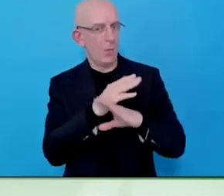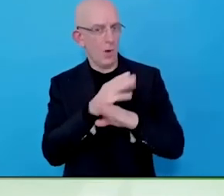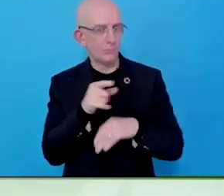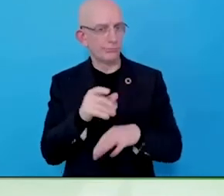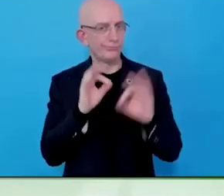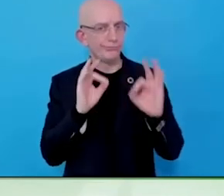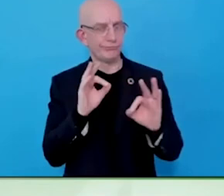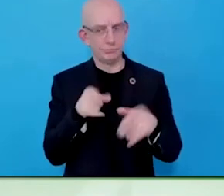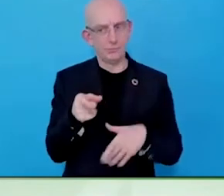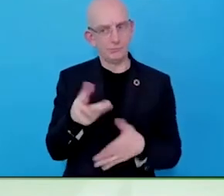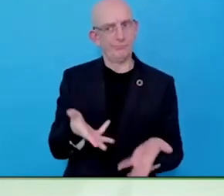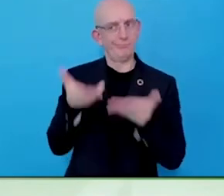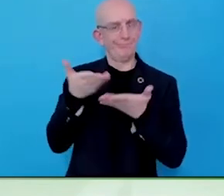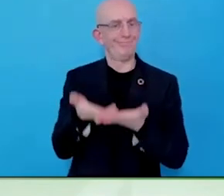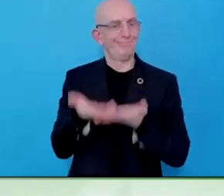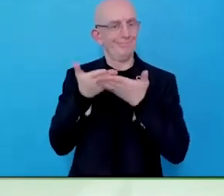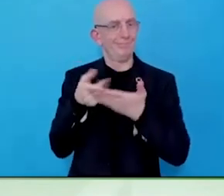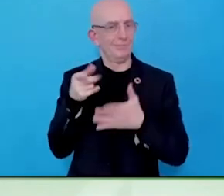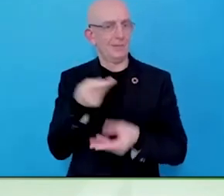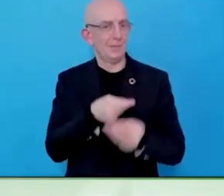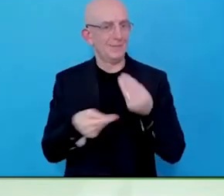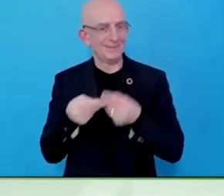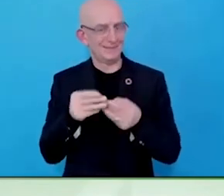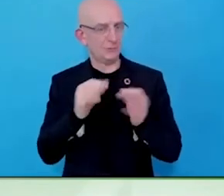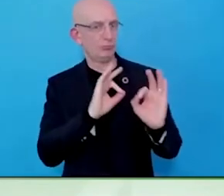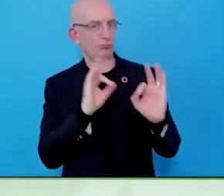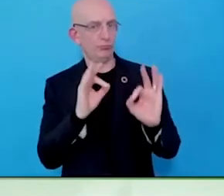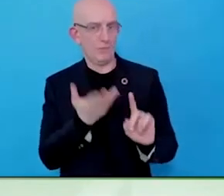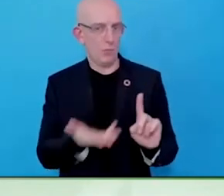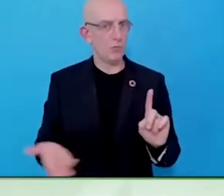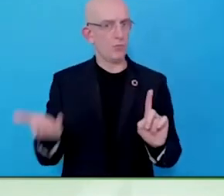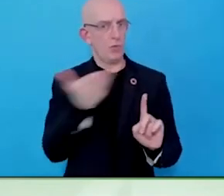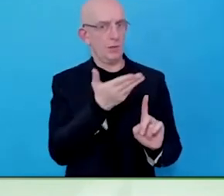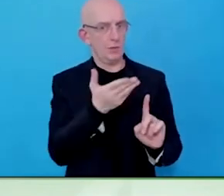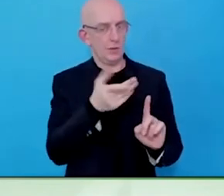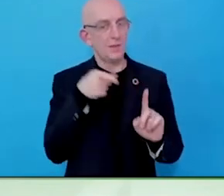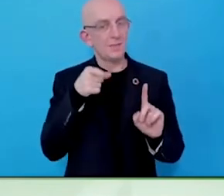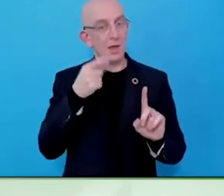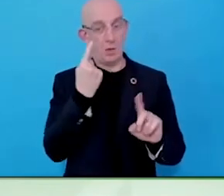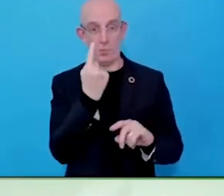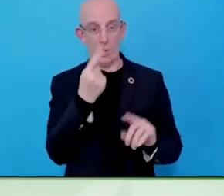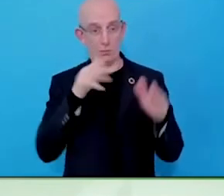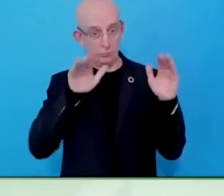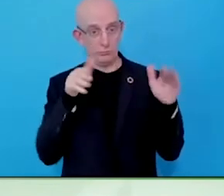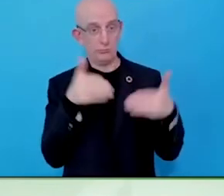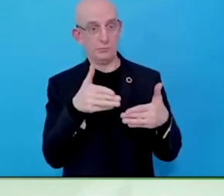particularly with The Valuable 500, making sure disabilities at C-Suite and board level.